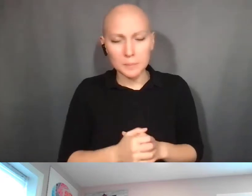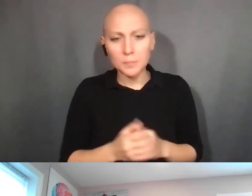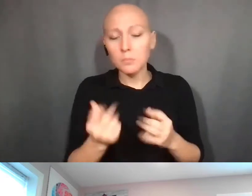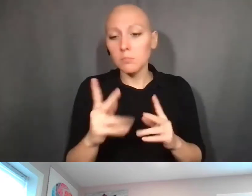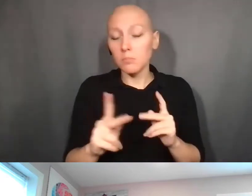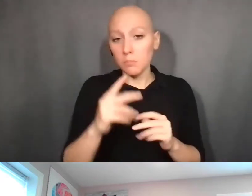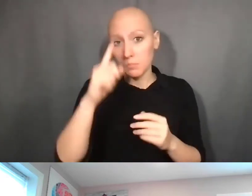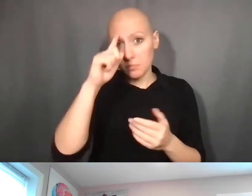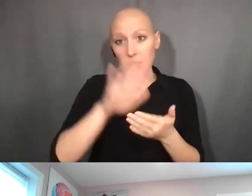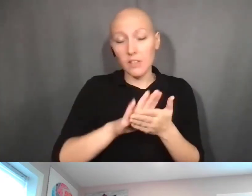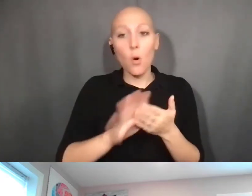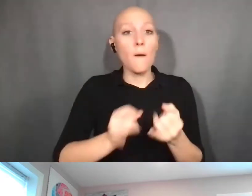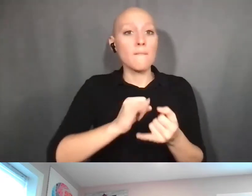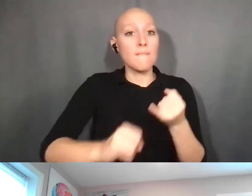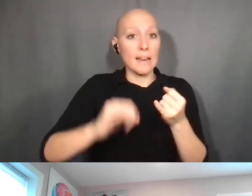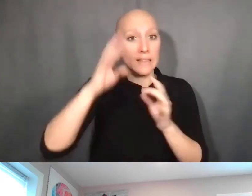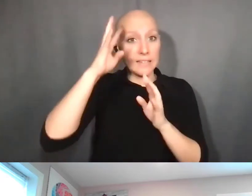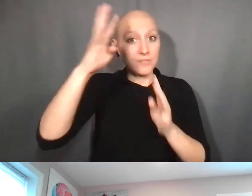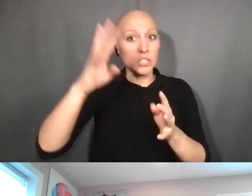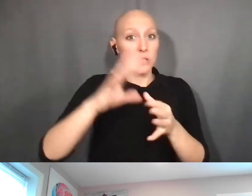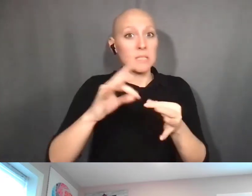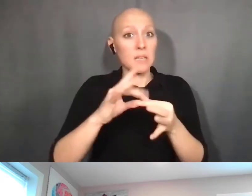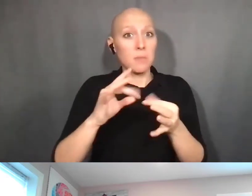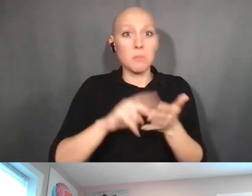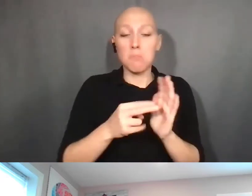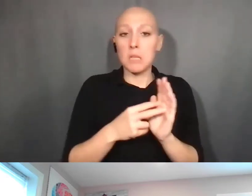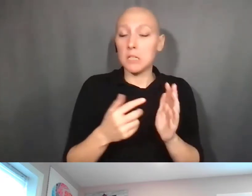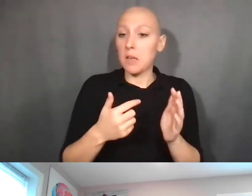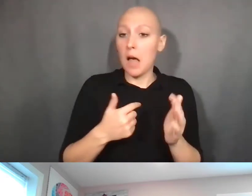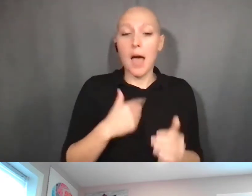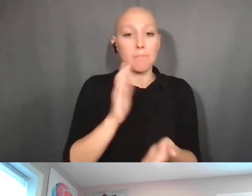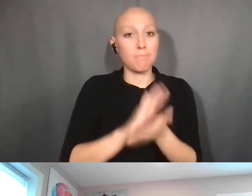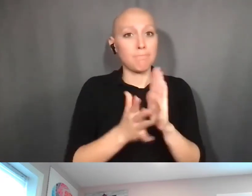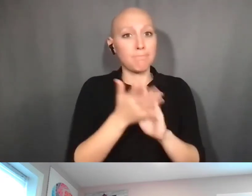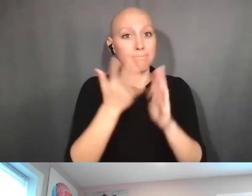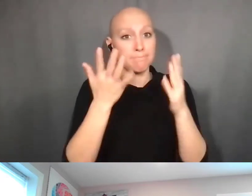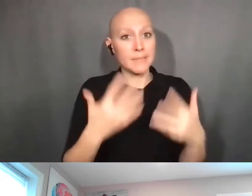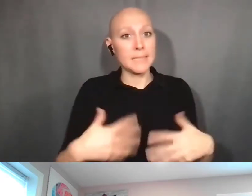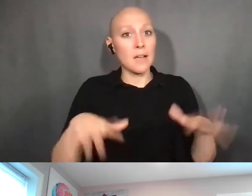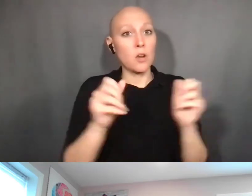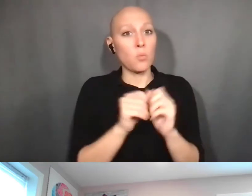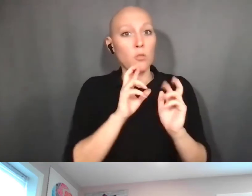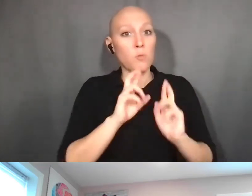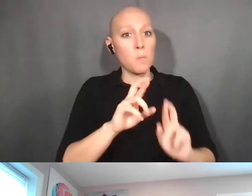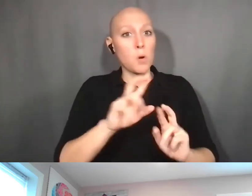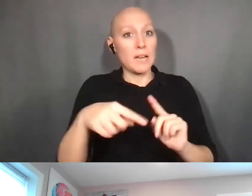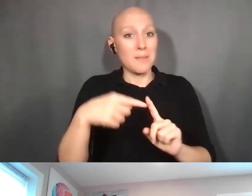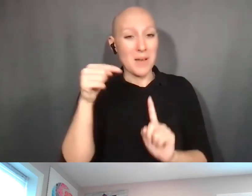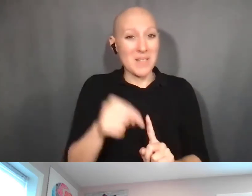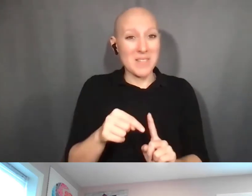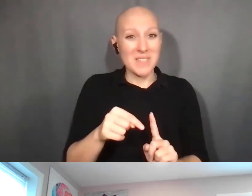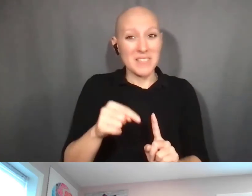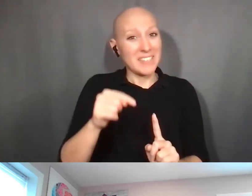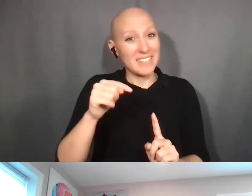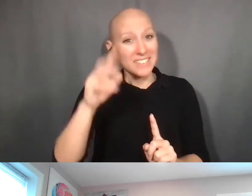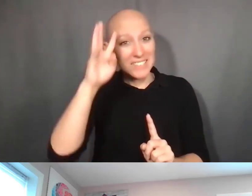is the end of your reporting responsibilities because it's final, right? Well, that's not true. Your final investment statement